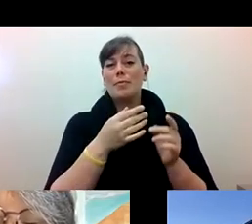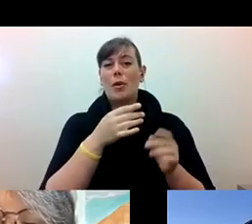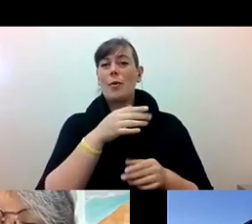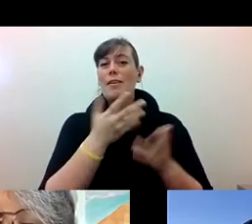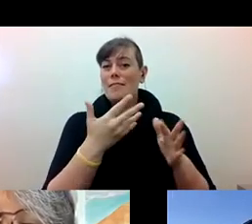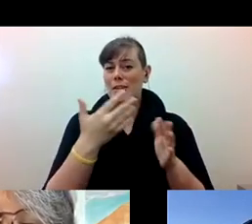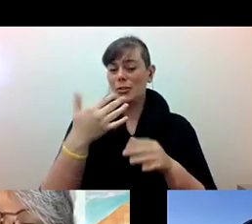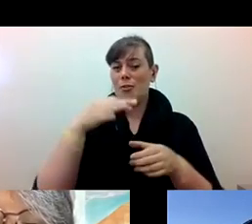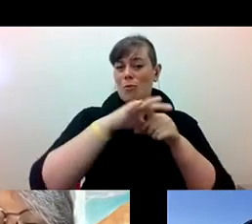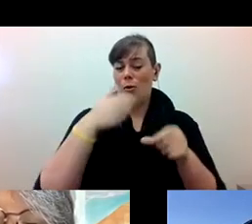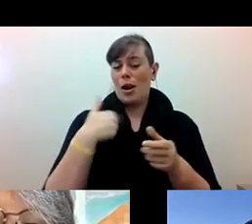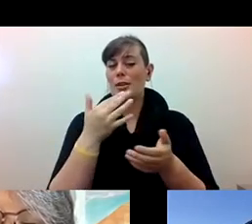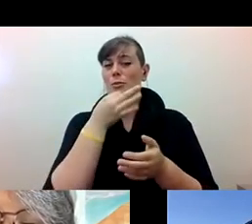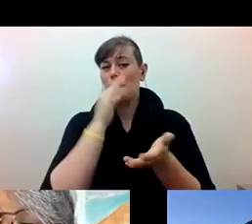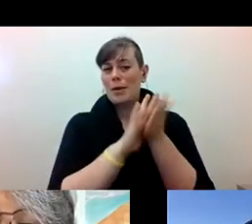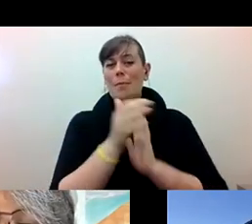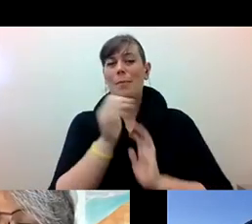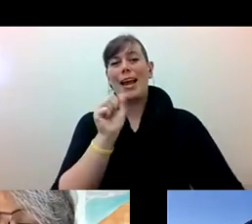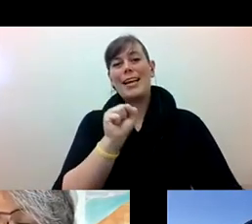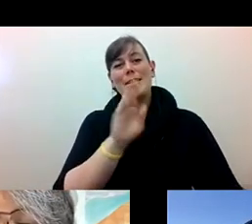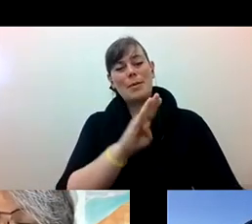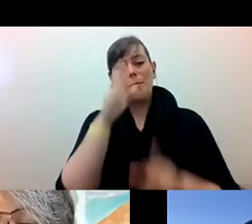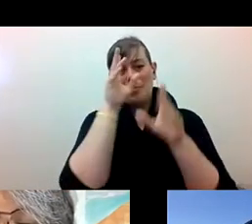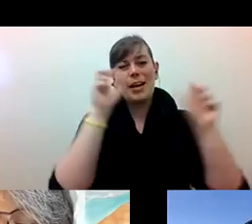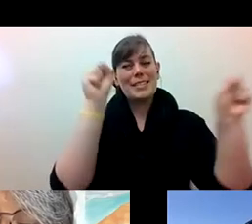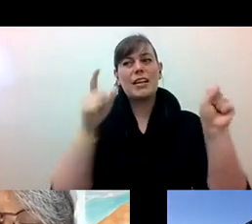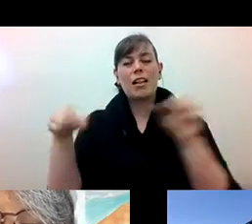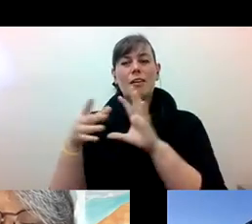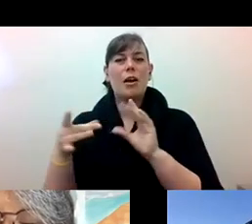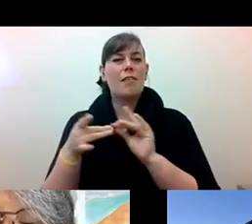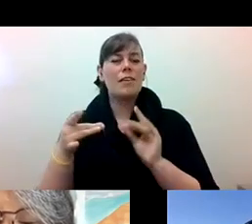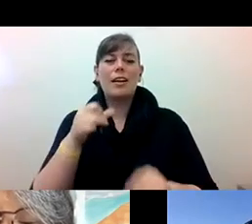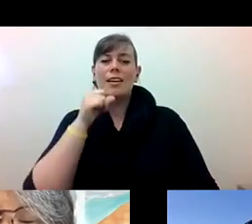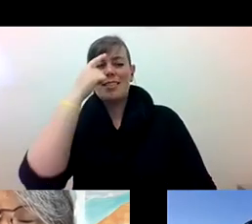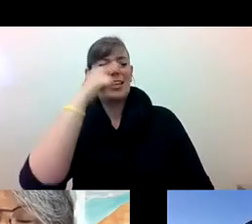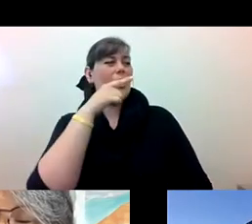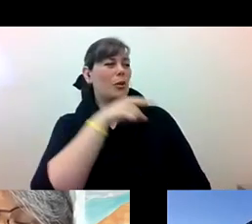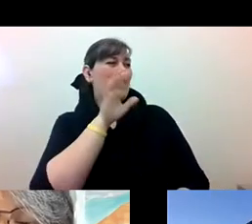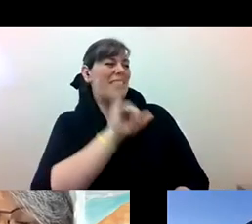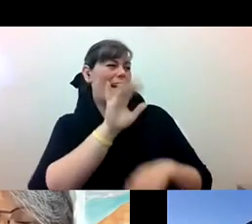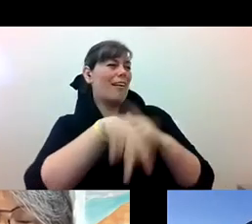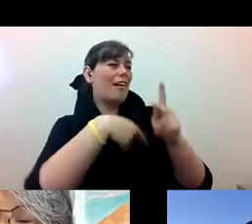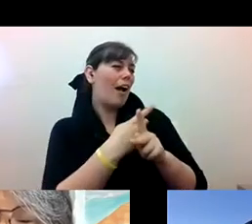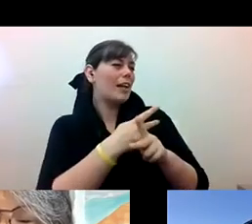Alex Tom he/him: they said we didn't think you were going to be this kind of an Asian and I was like wait,